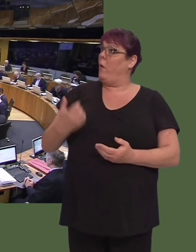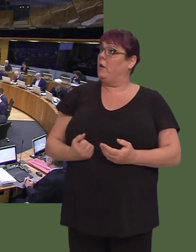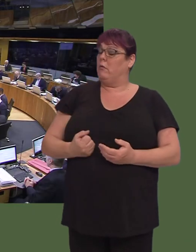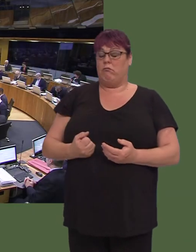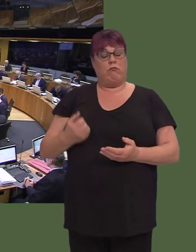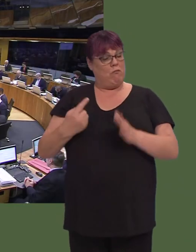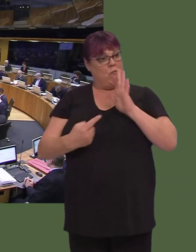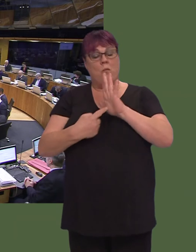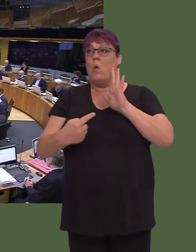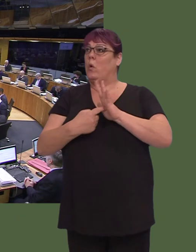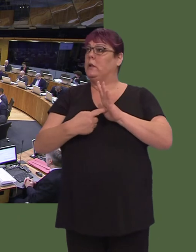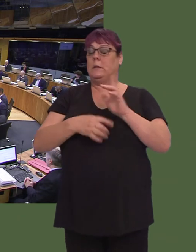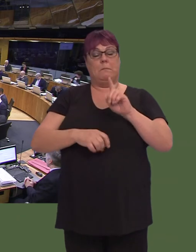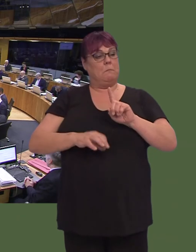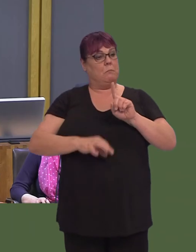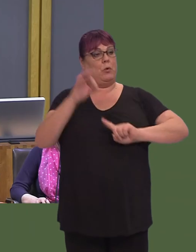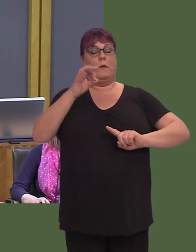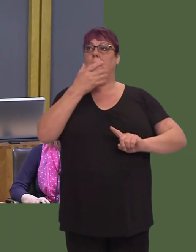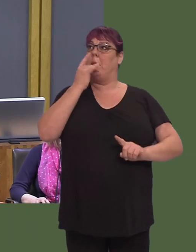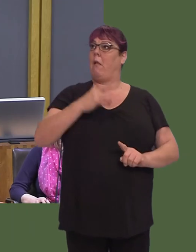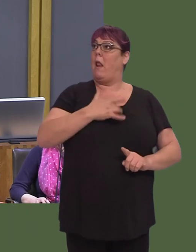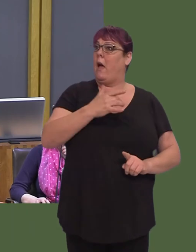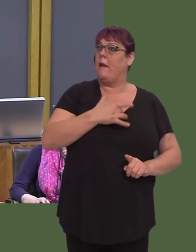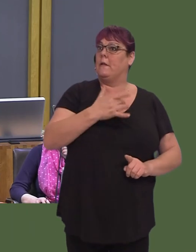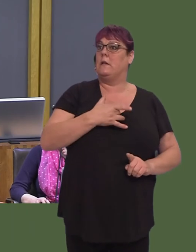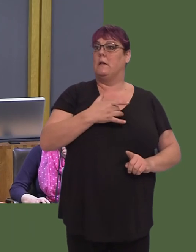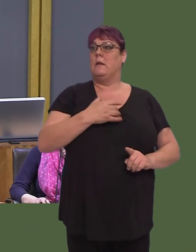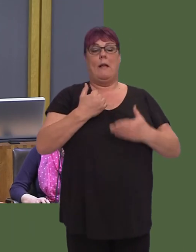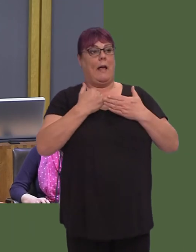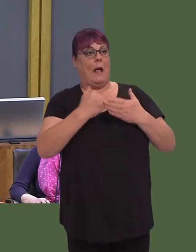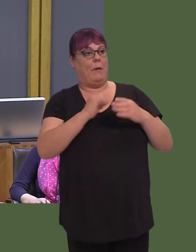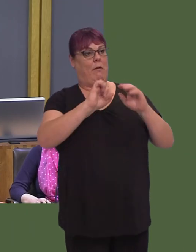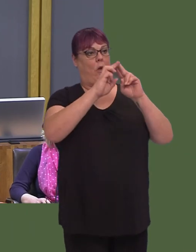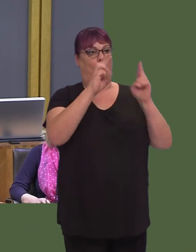people's lives, benefiting wage earners, their households, communities and local economies.